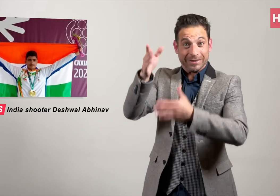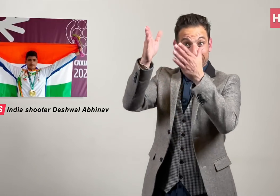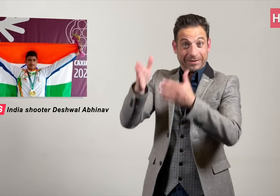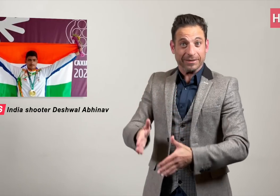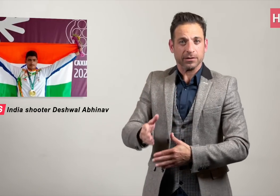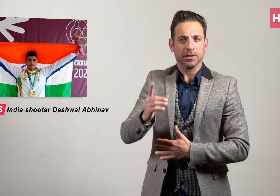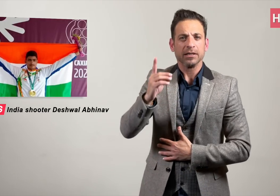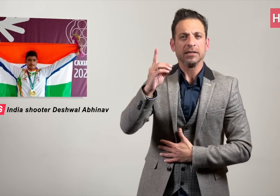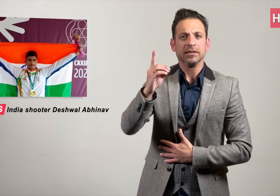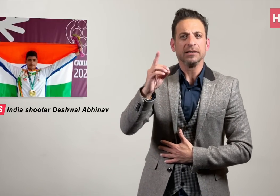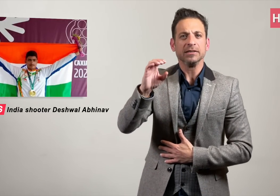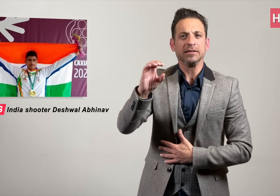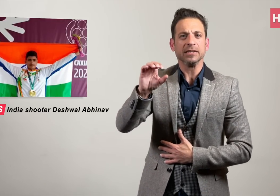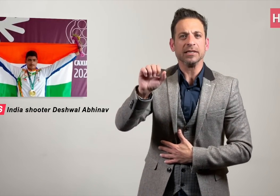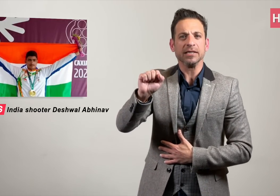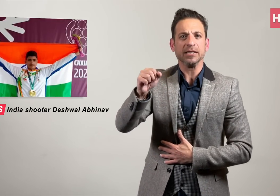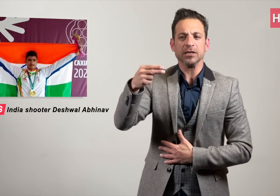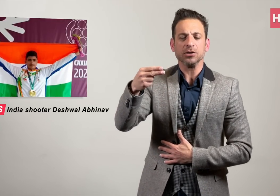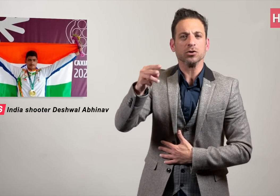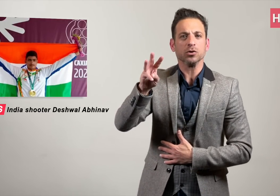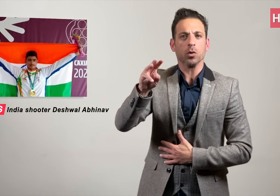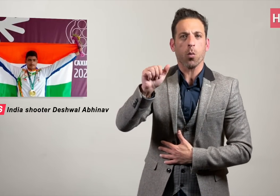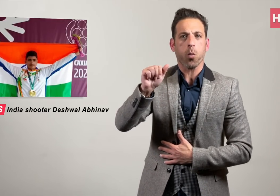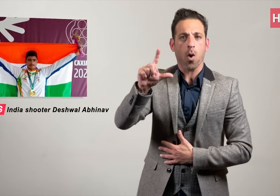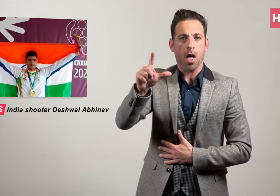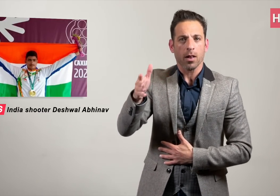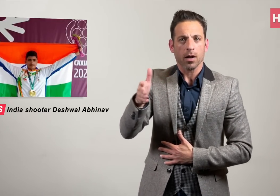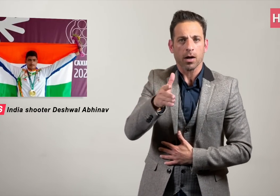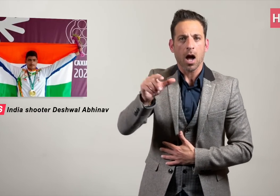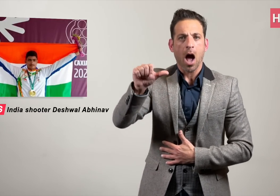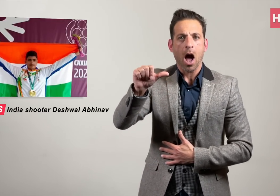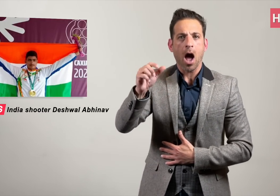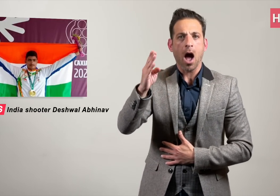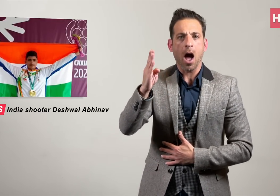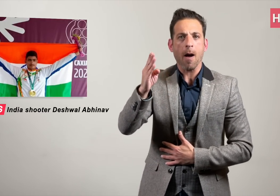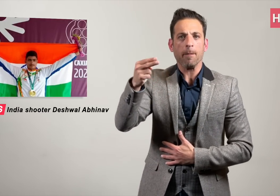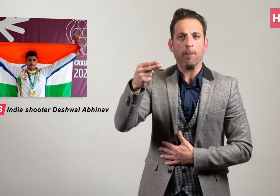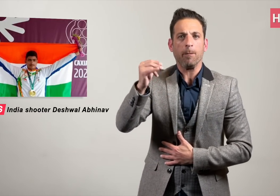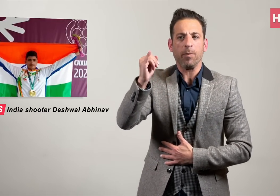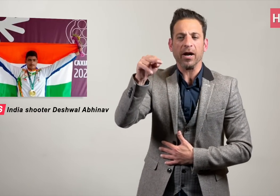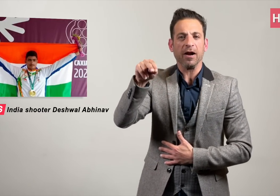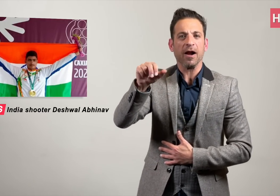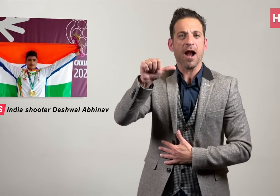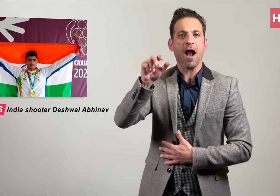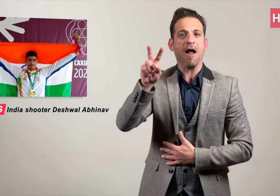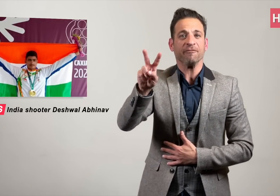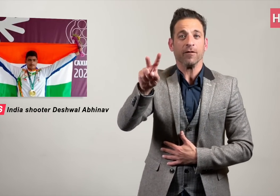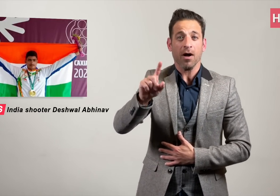Deshwal Abhinav made his Deaflympic debut